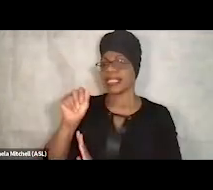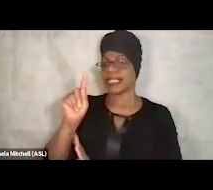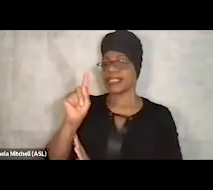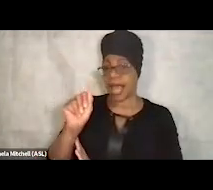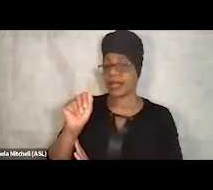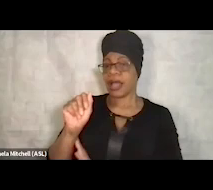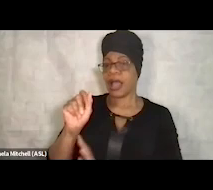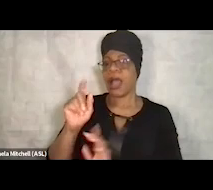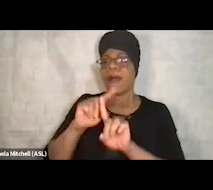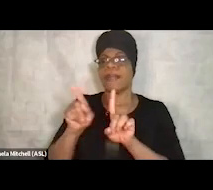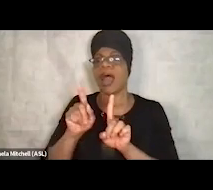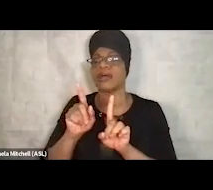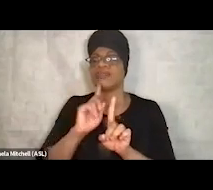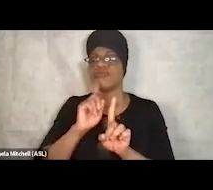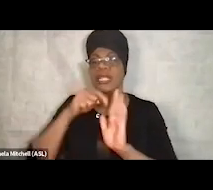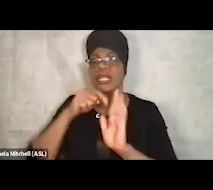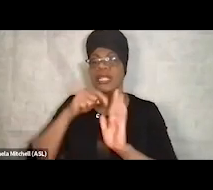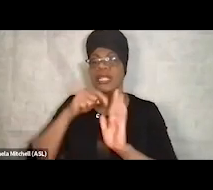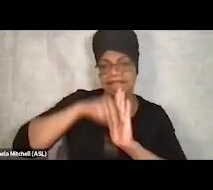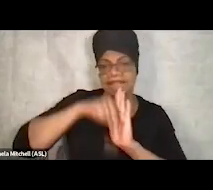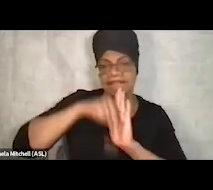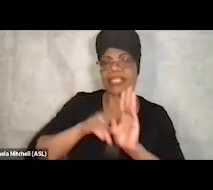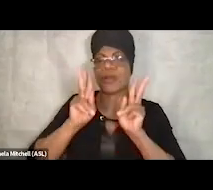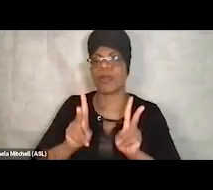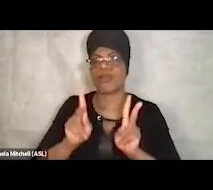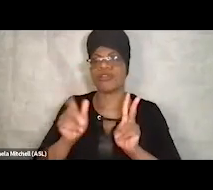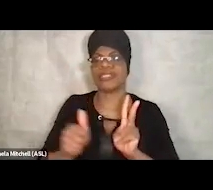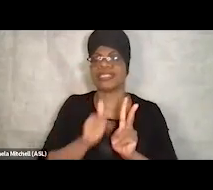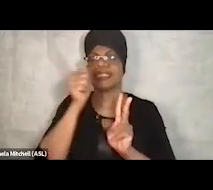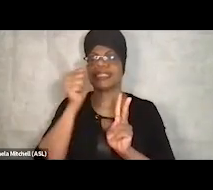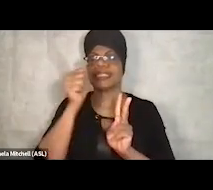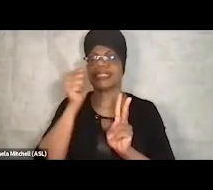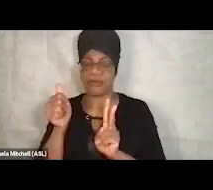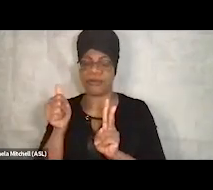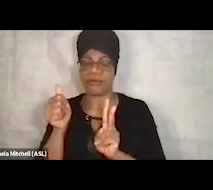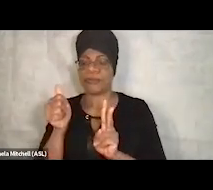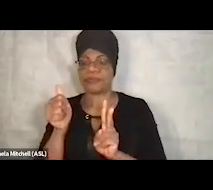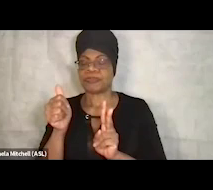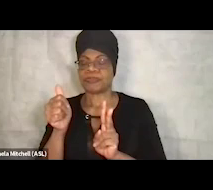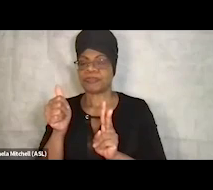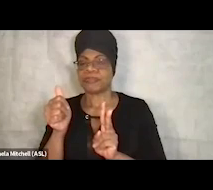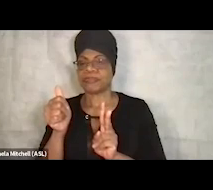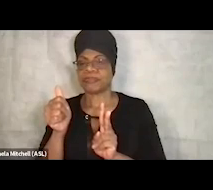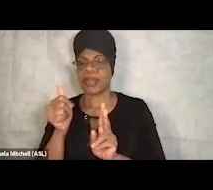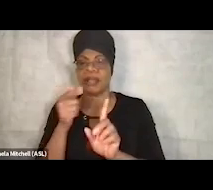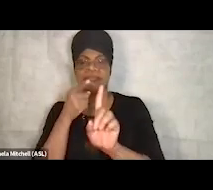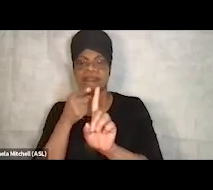which is some of these other subjective things. You know, it's the changed behavior.